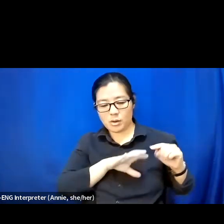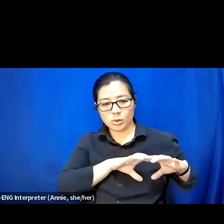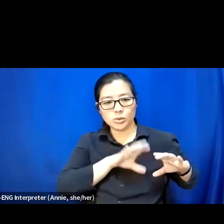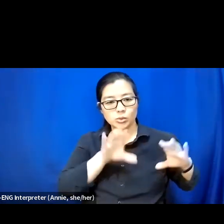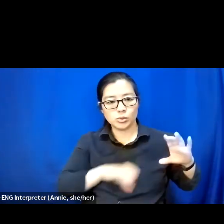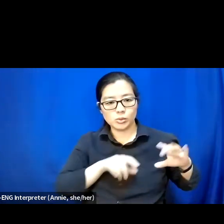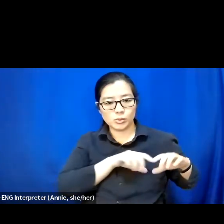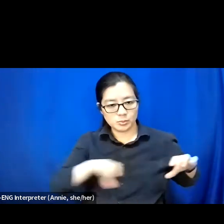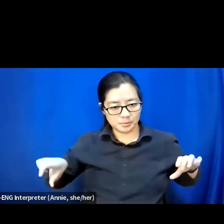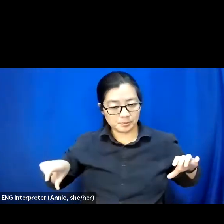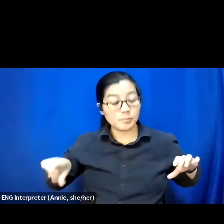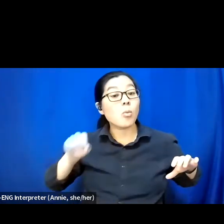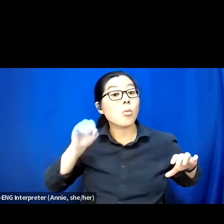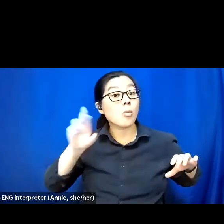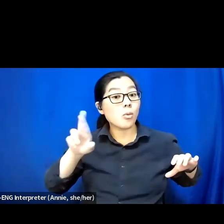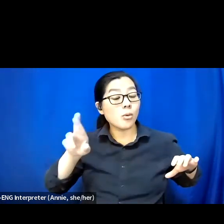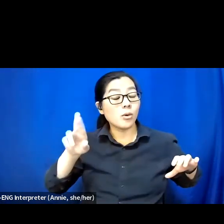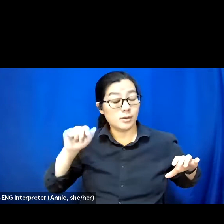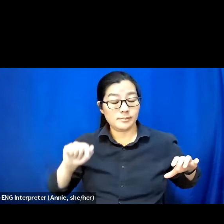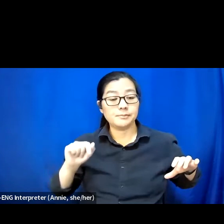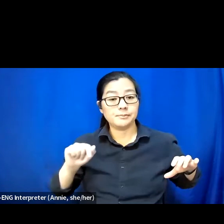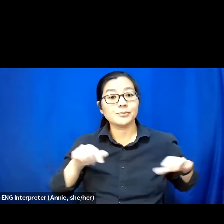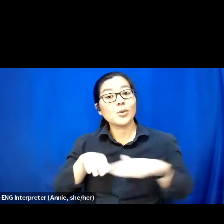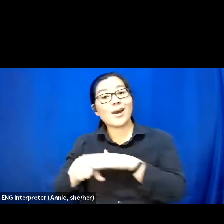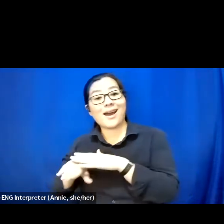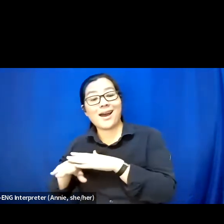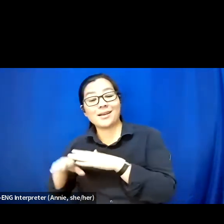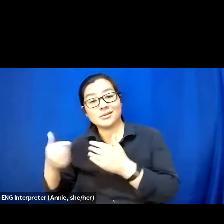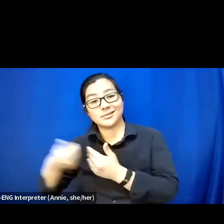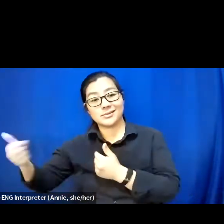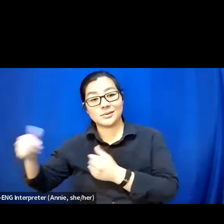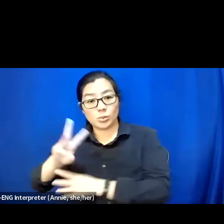or you can also access them on Stream text if that's your preference